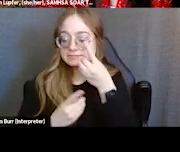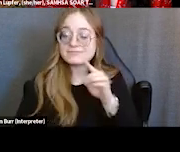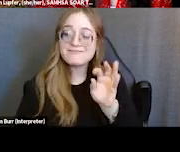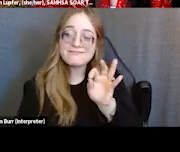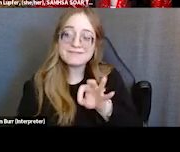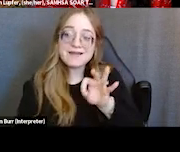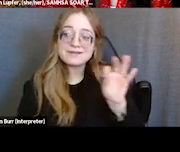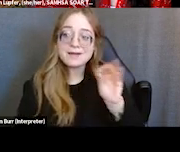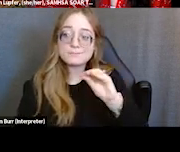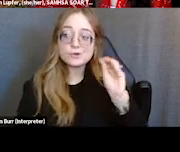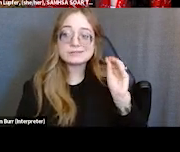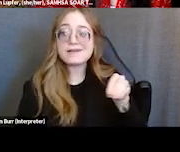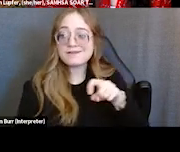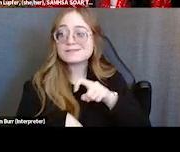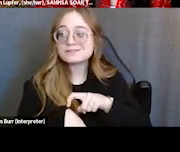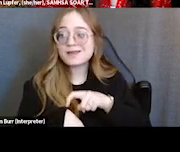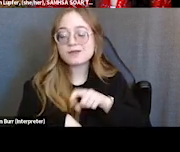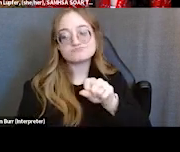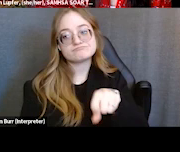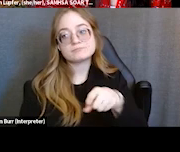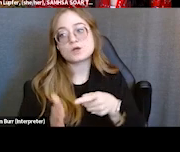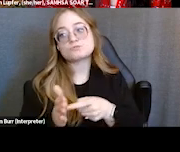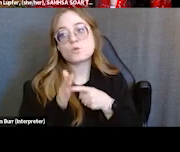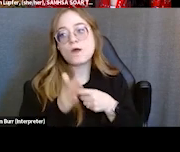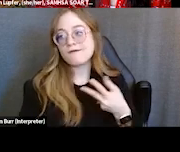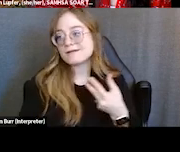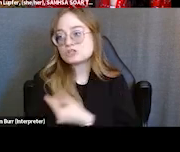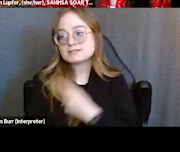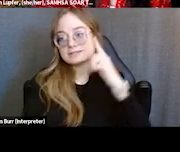of the time, they do require these injections for life.